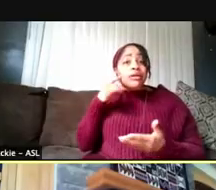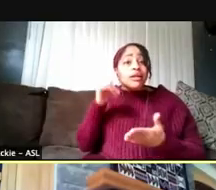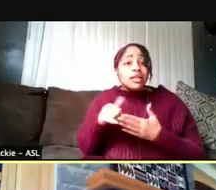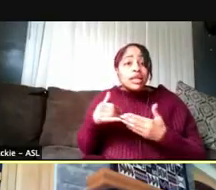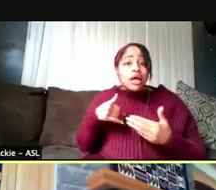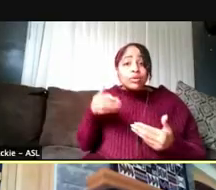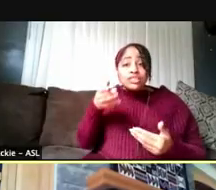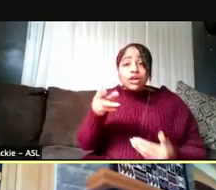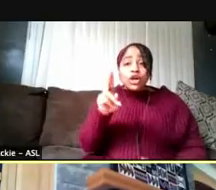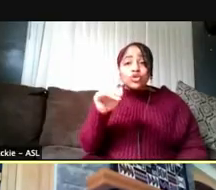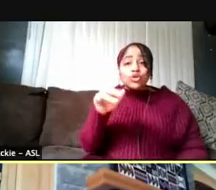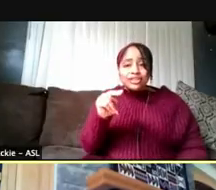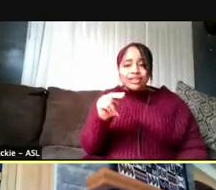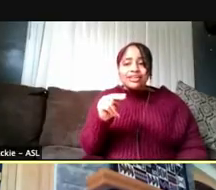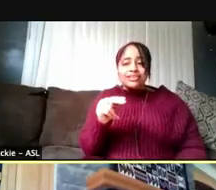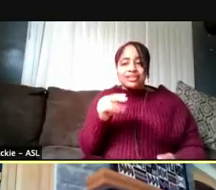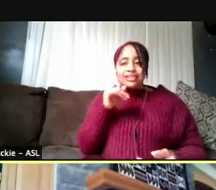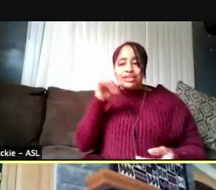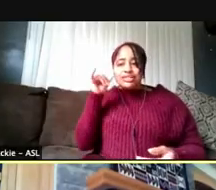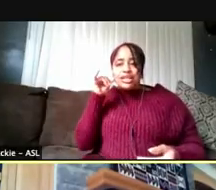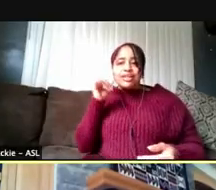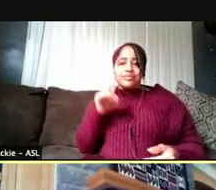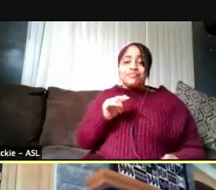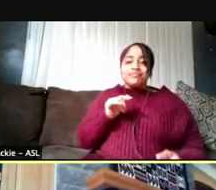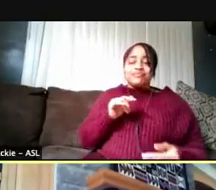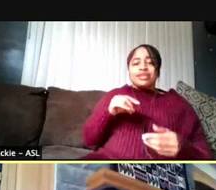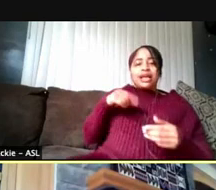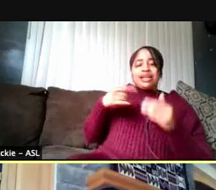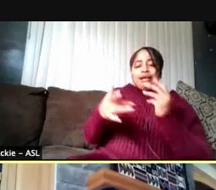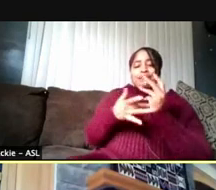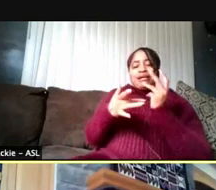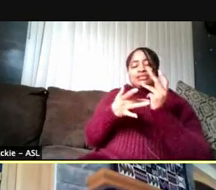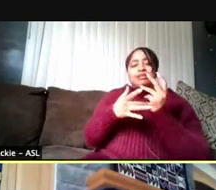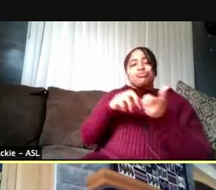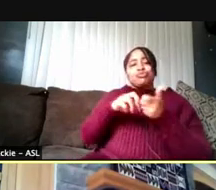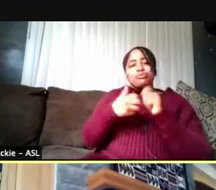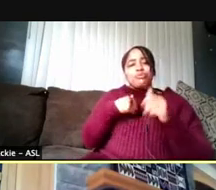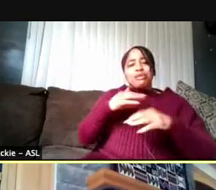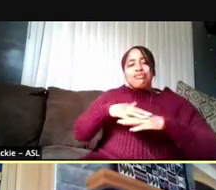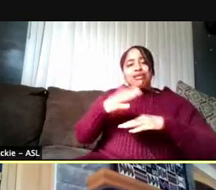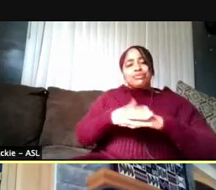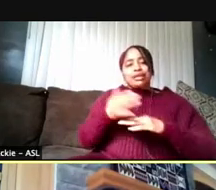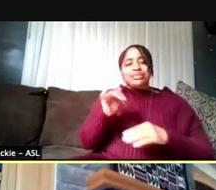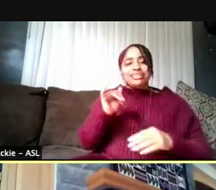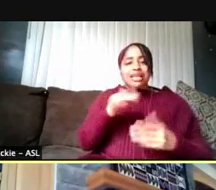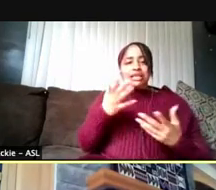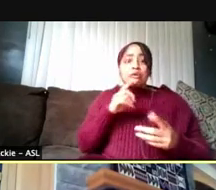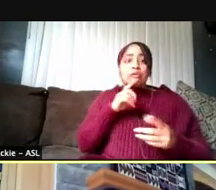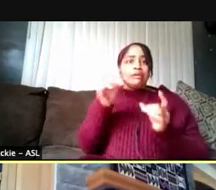at the tech shop because I had a laptop mishap which of course it's like a major disaster